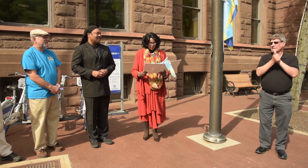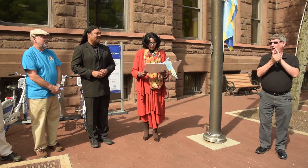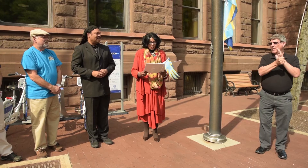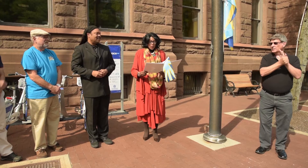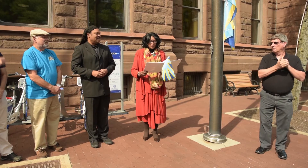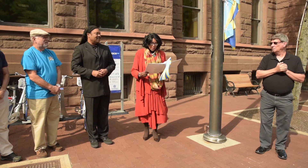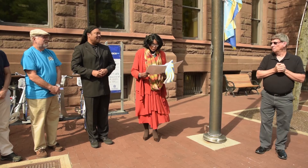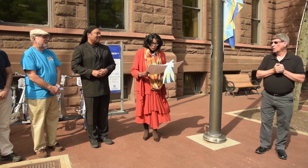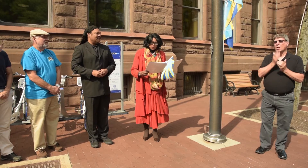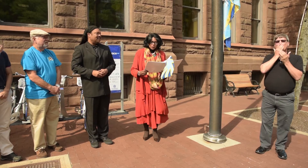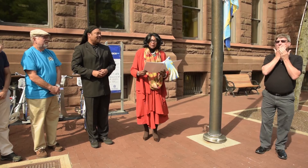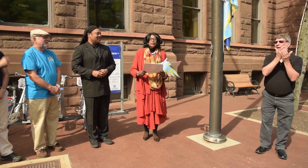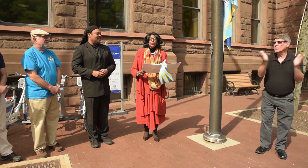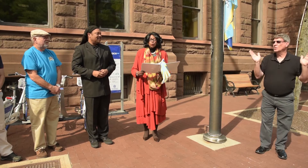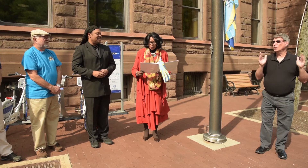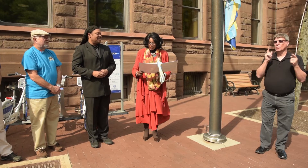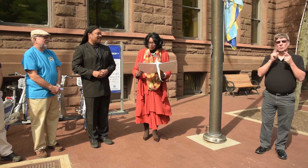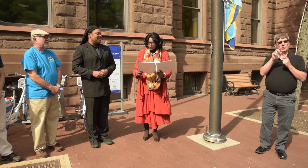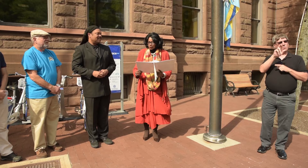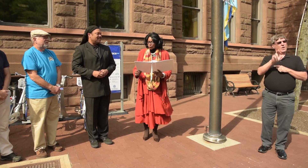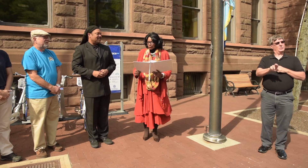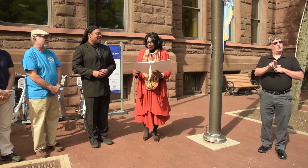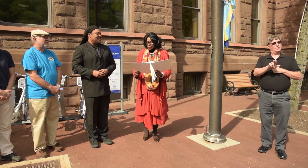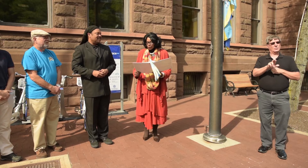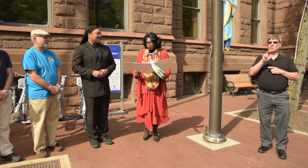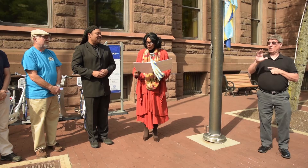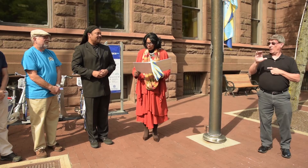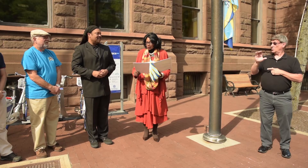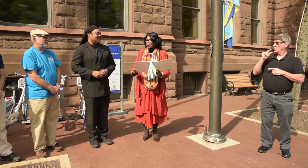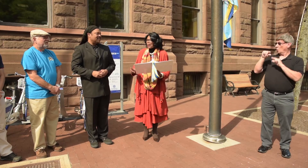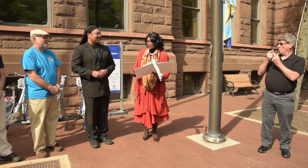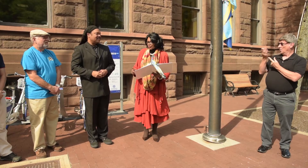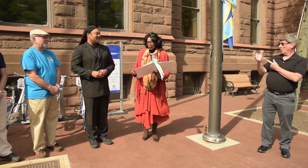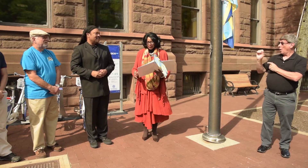Thank you to the Rochester recreation group...club (I'm sorry)